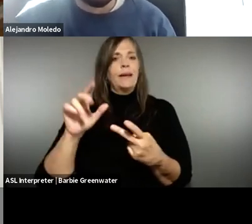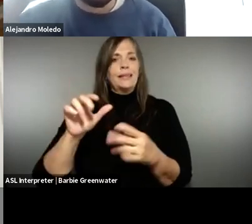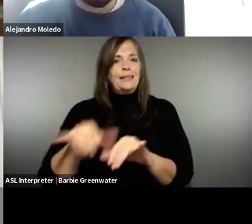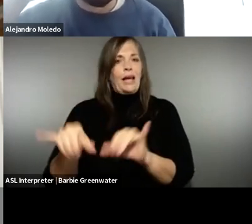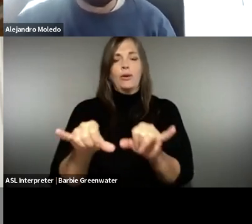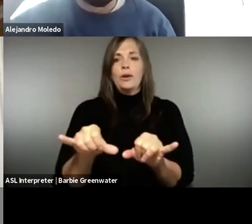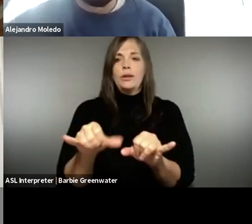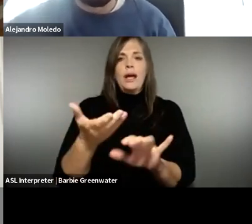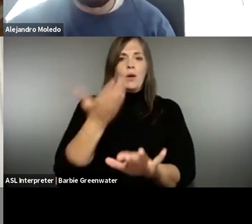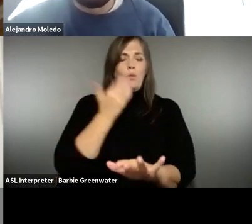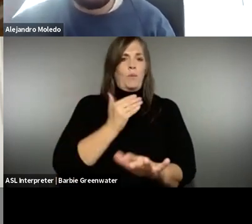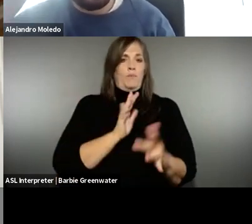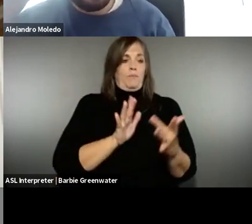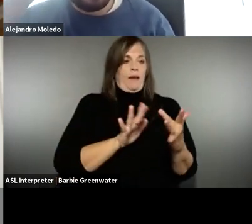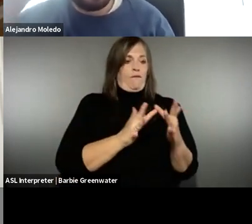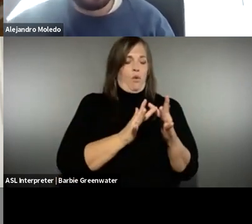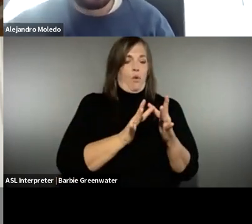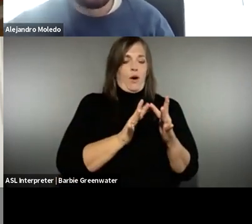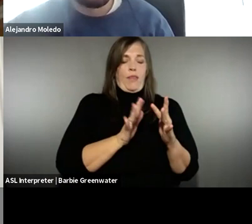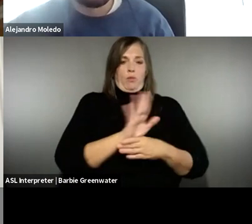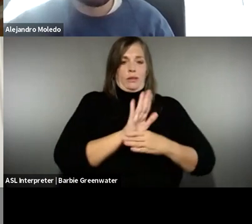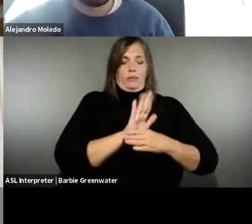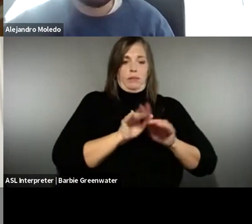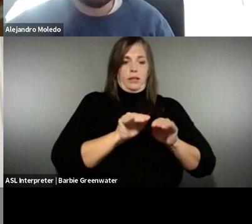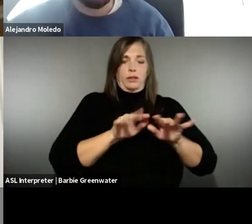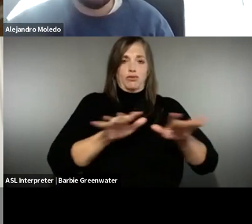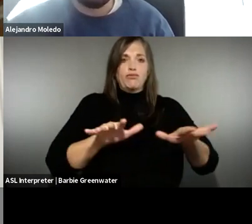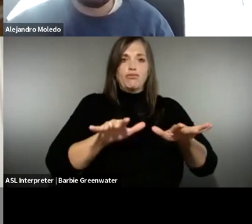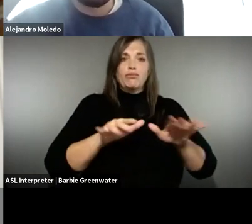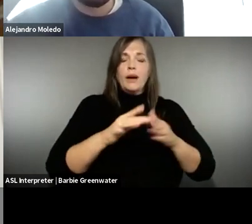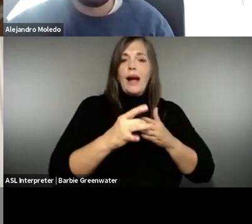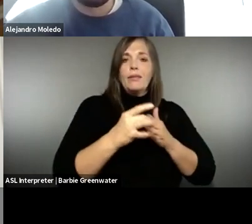the